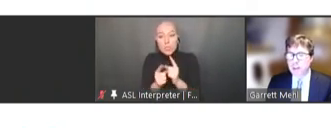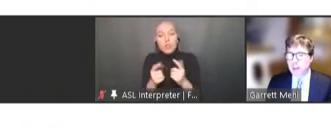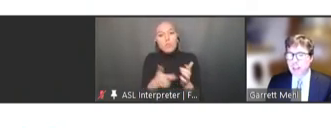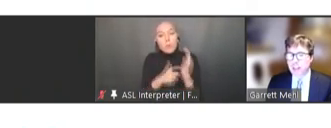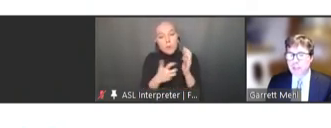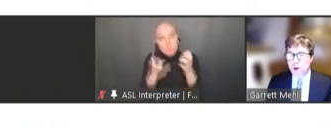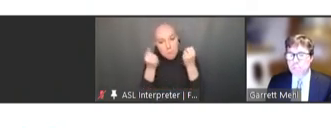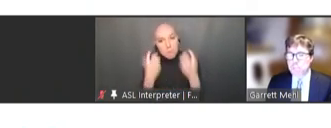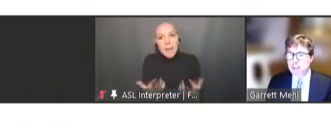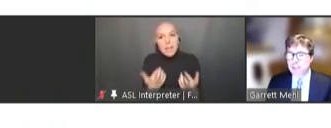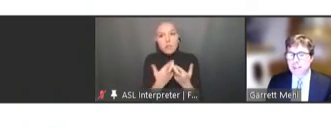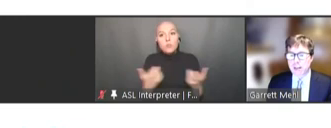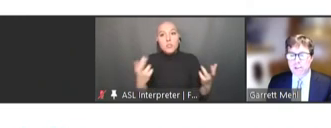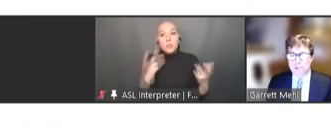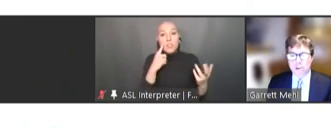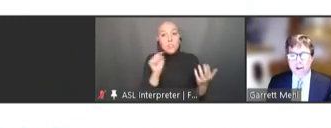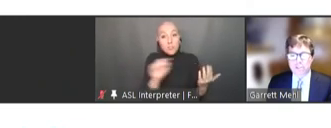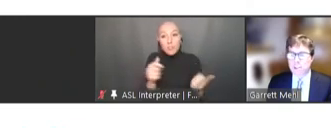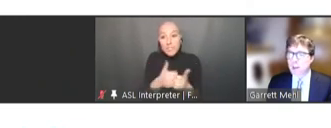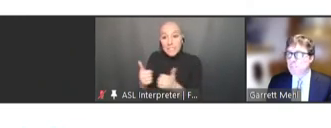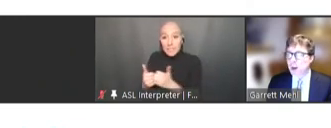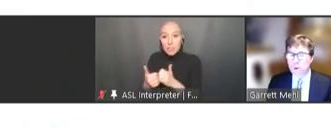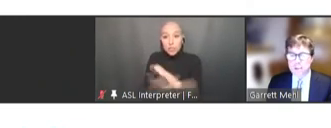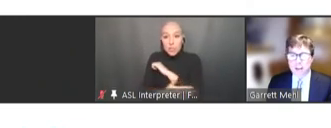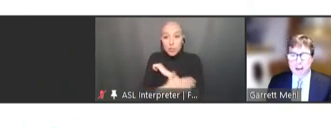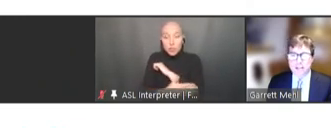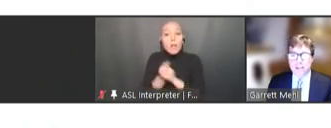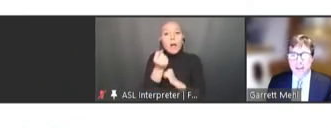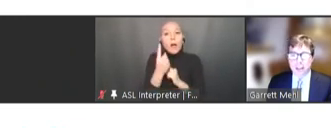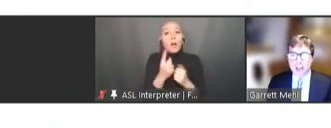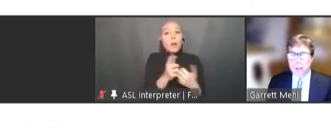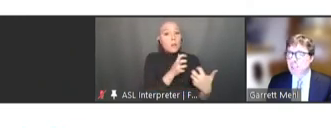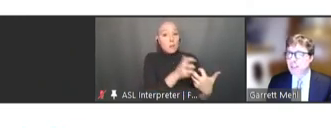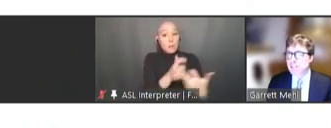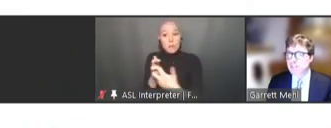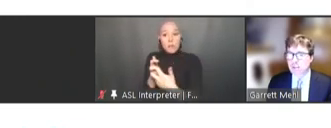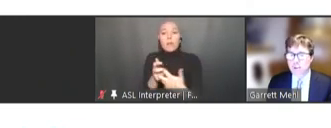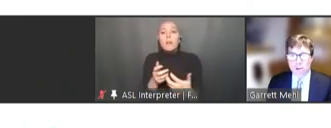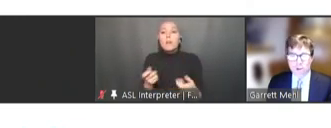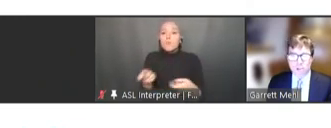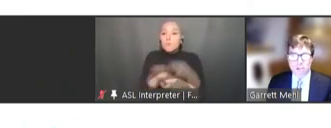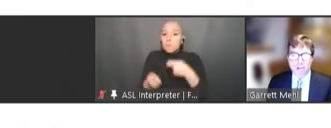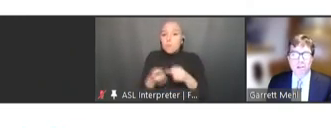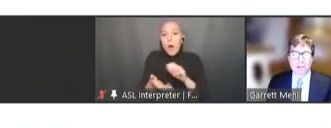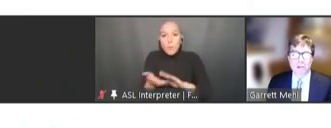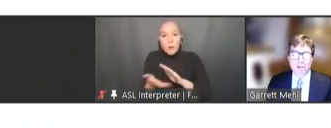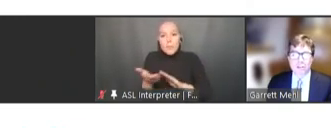and interoperability standards are often not prioritized and updates are a hurdle. Few